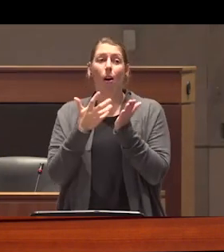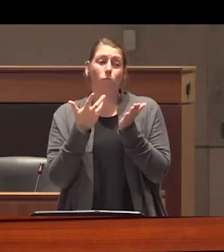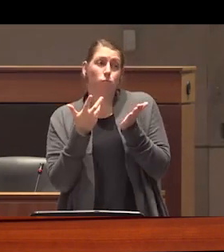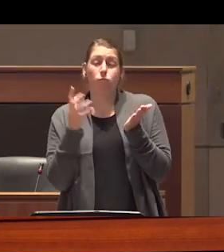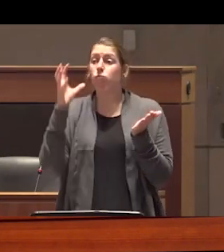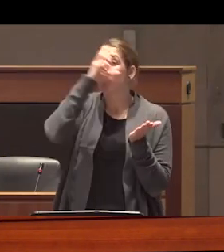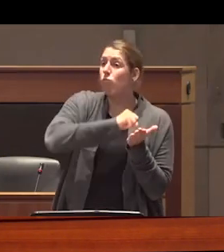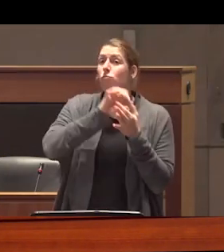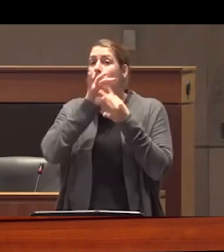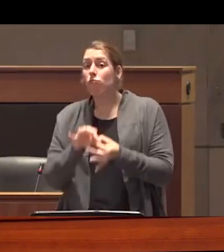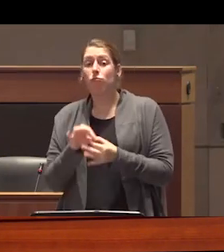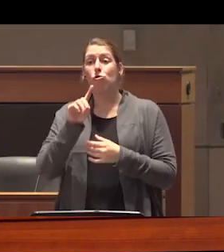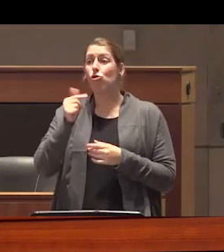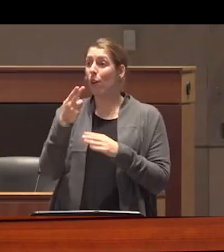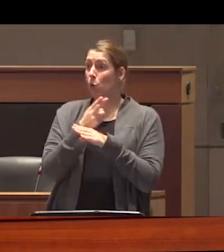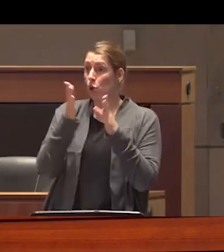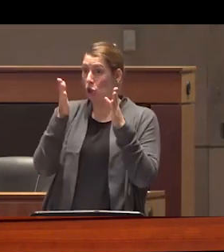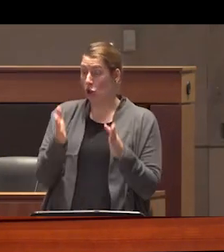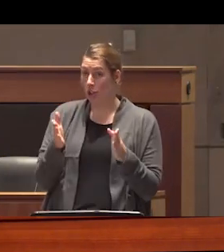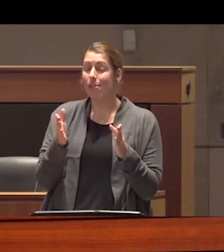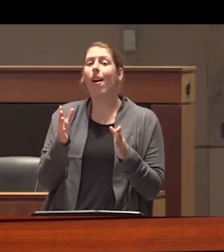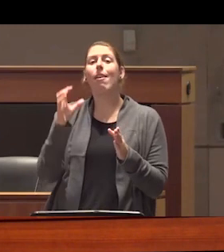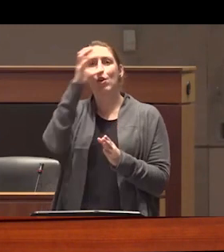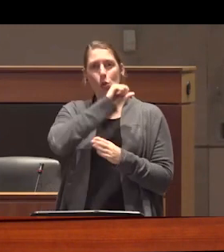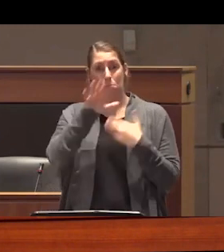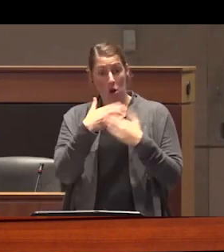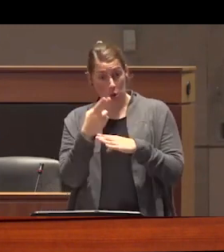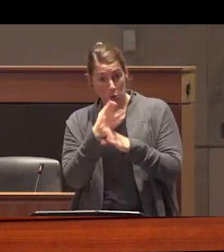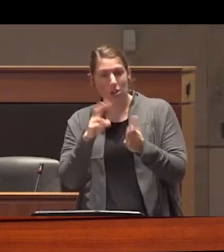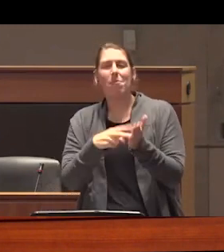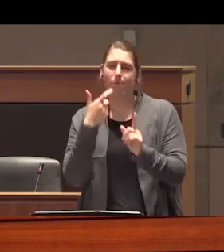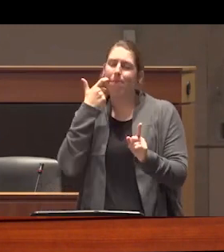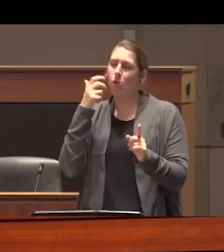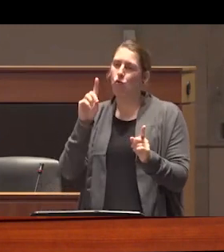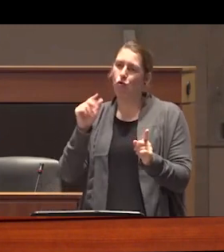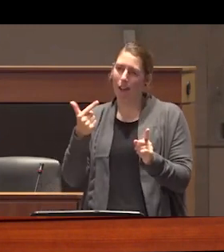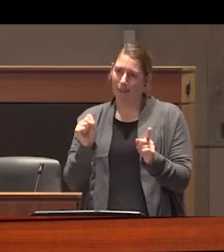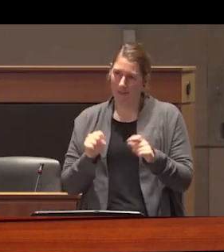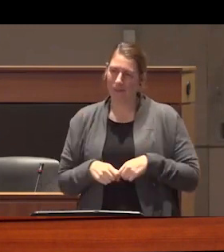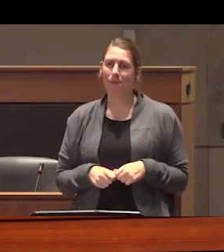about drug users and namely that all drug users are addicted to drugs to attain professional